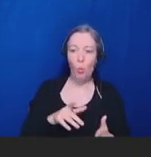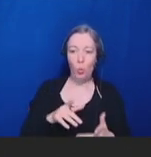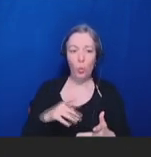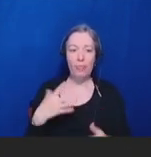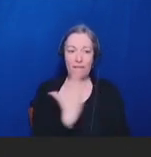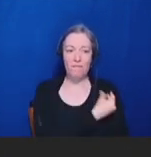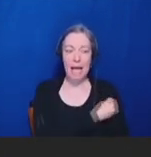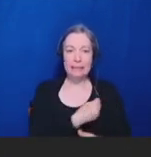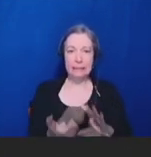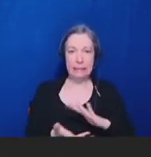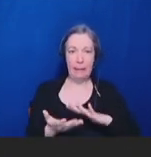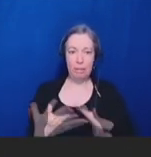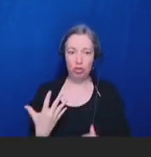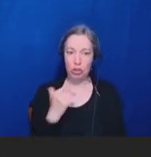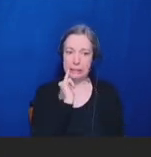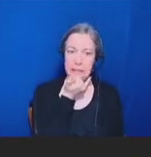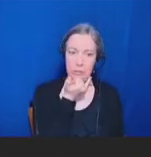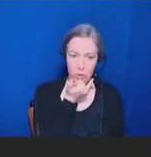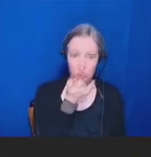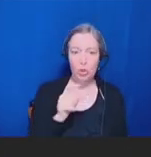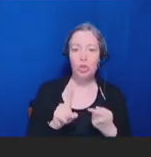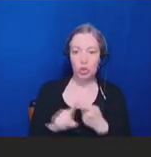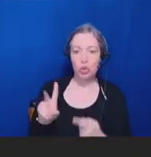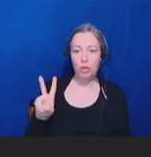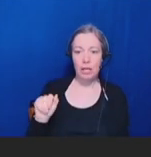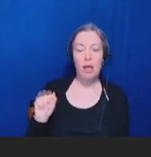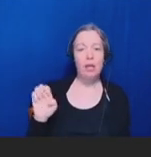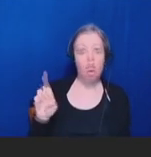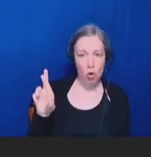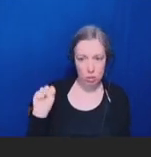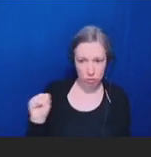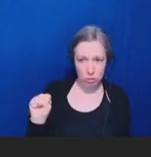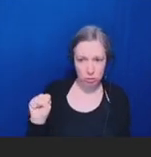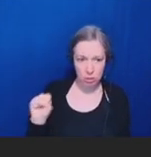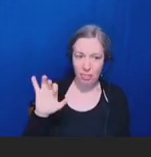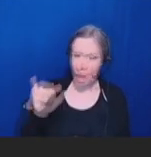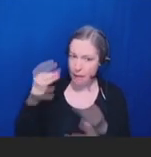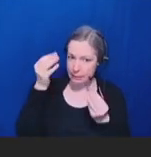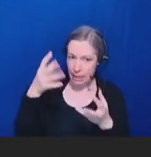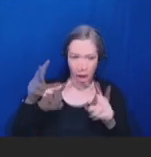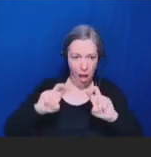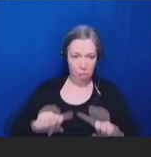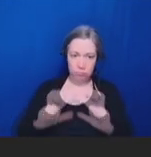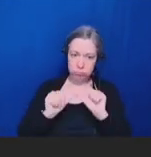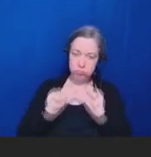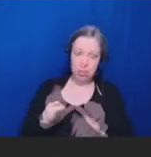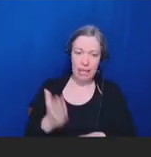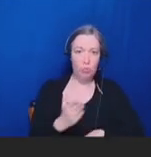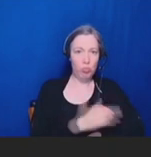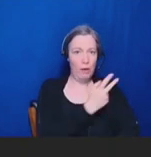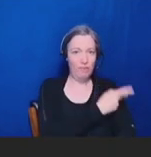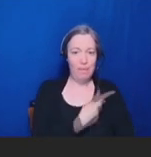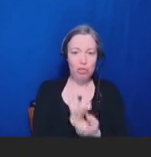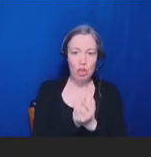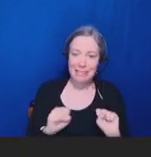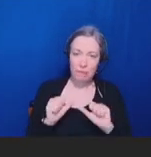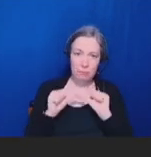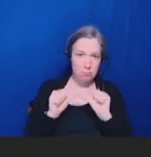analyzed to improve patient safety in a continuous improvement cycle. Next slide, please.